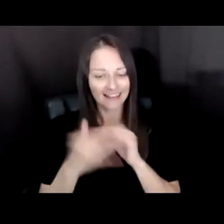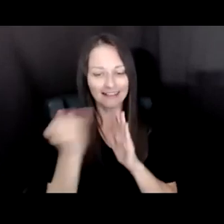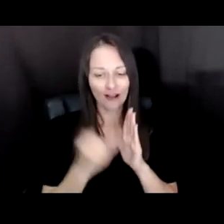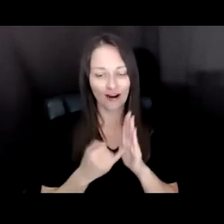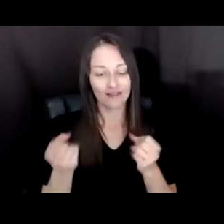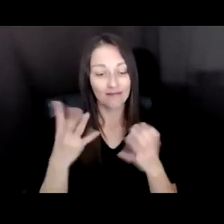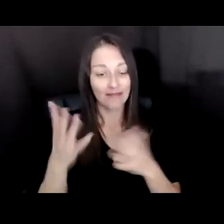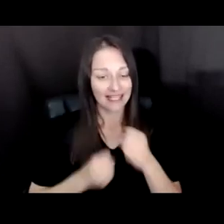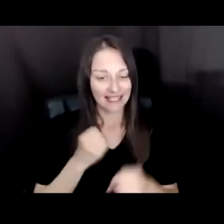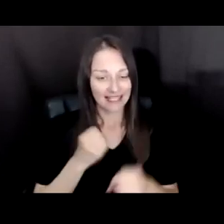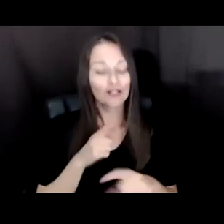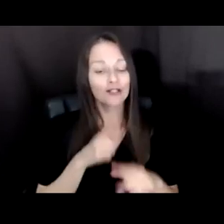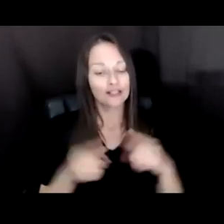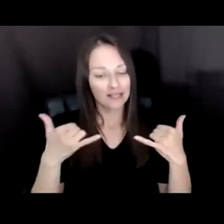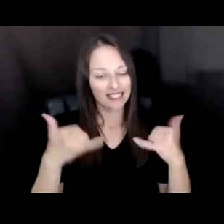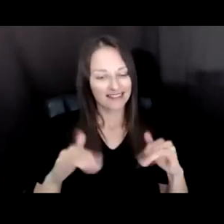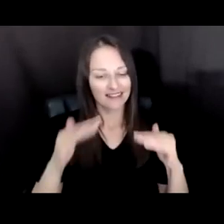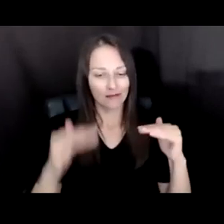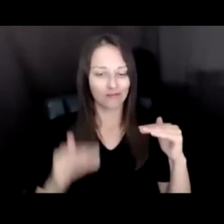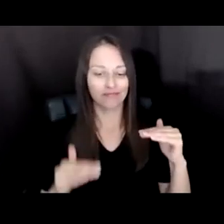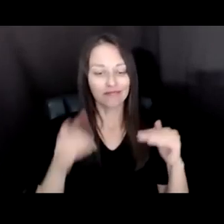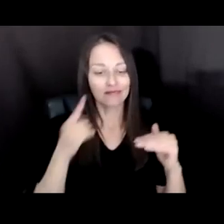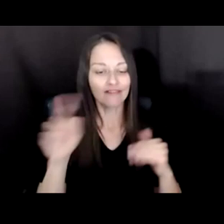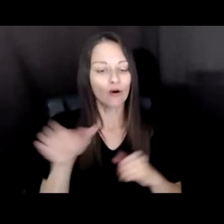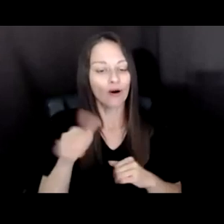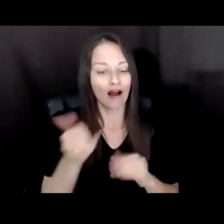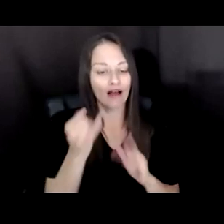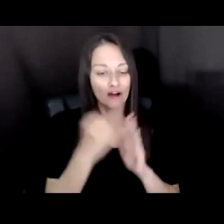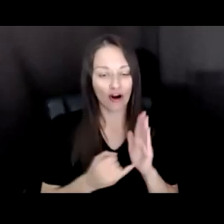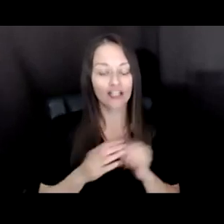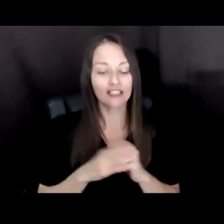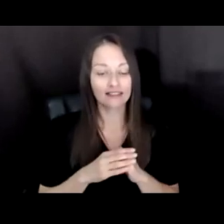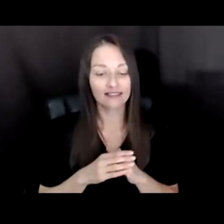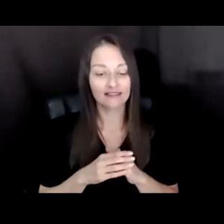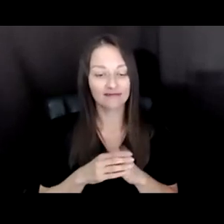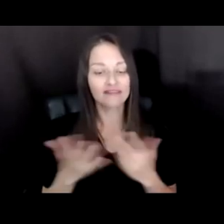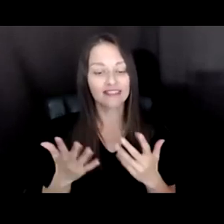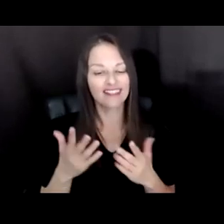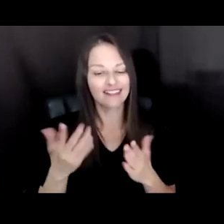IN THE ARTS ECOSYSTEM, SOME VERY SPECIFIC TO DIGITAL ACCESS AND COMMUNITIES THAT PRESENT